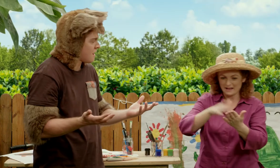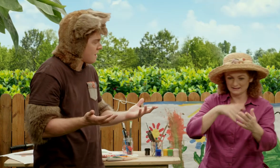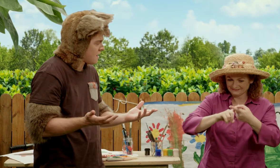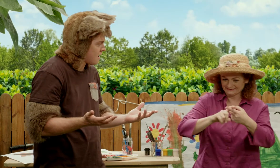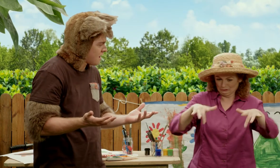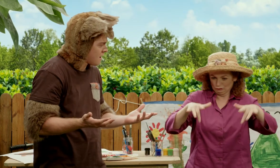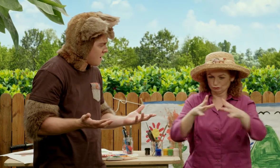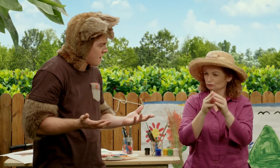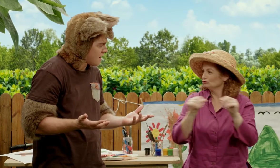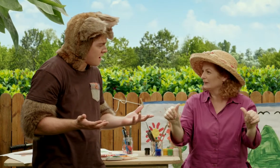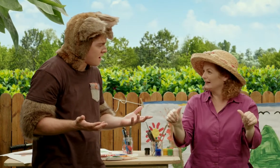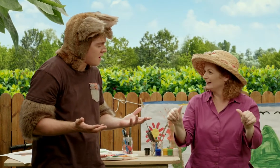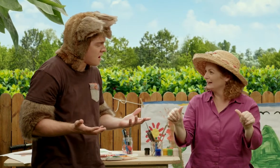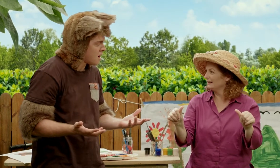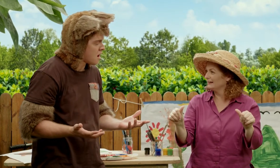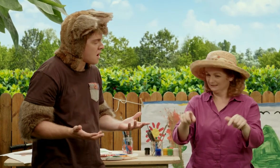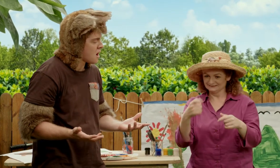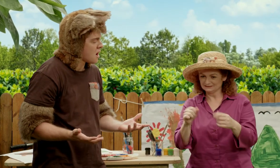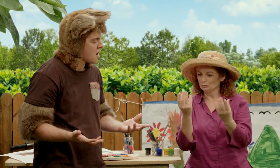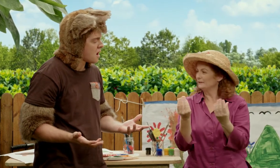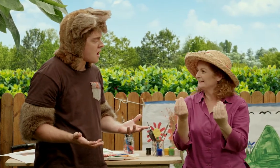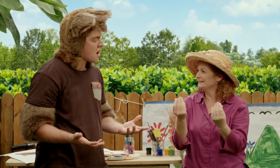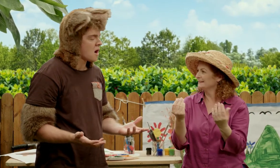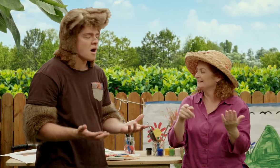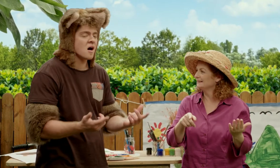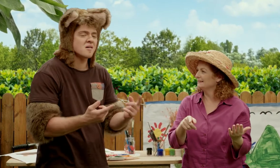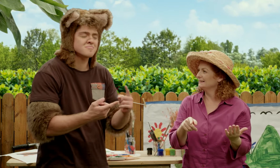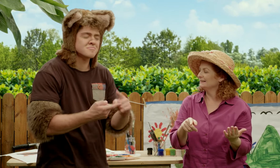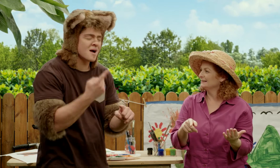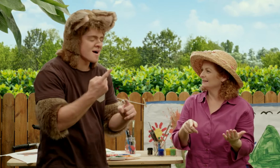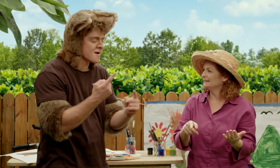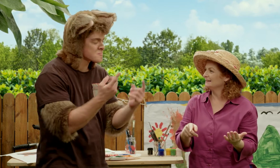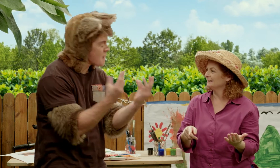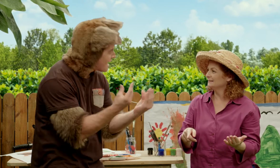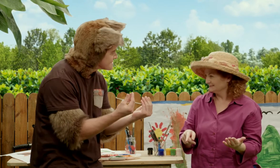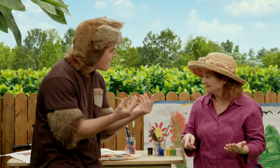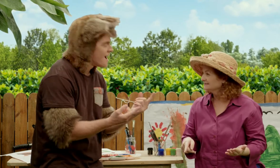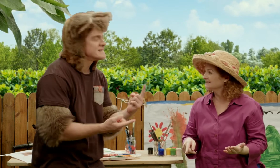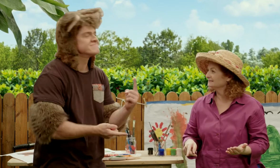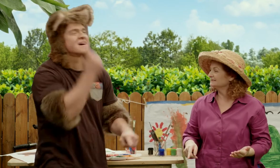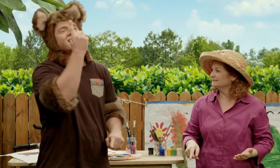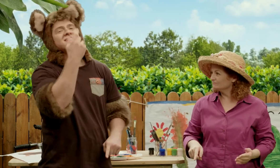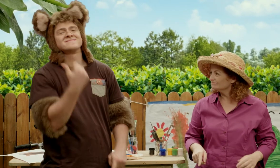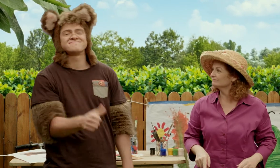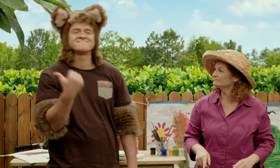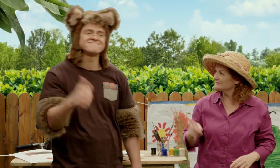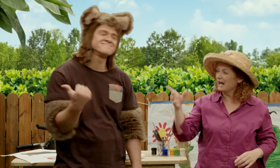the paint's not dry yet, it's still wet. Oh, I get it, it's still wet.